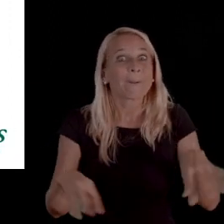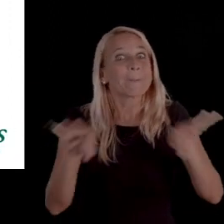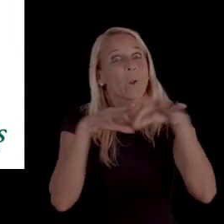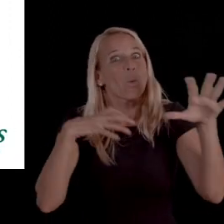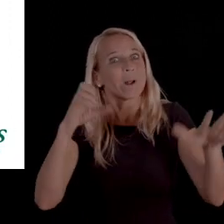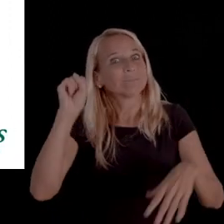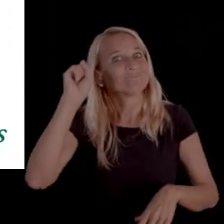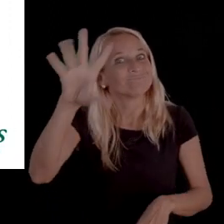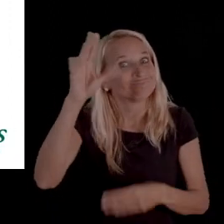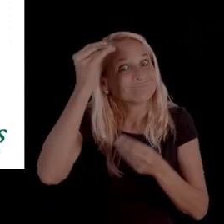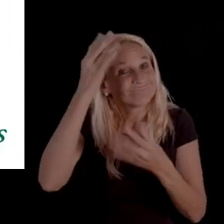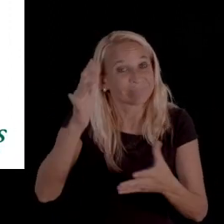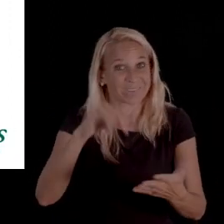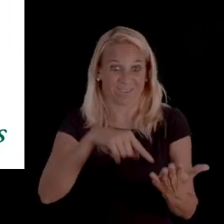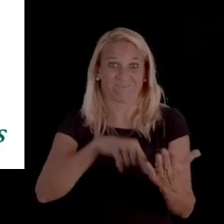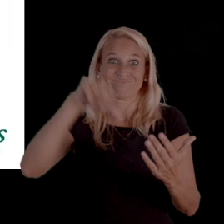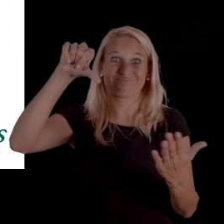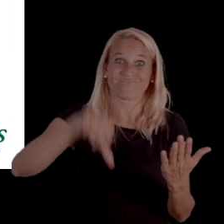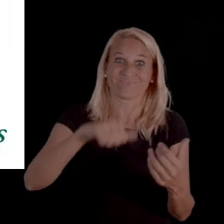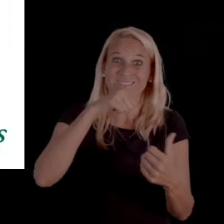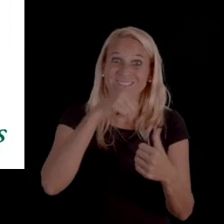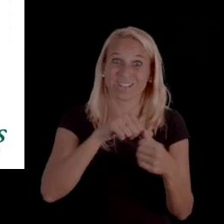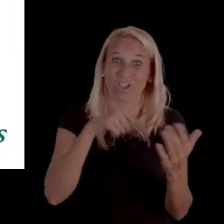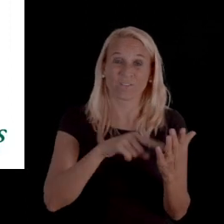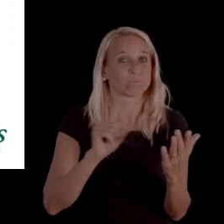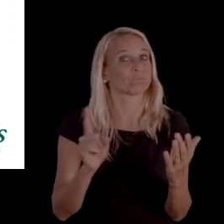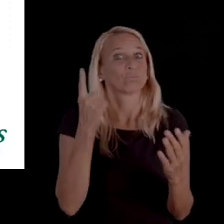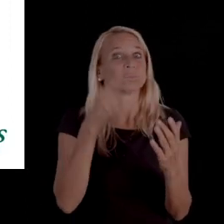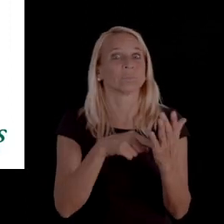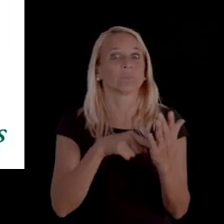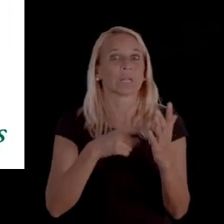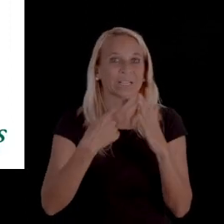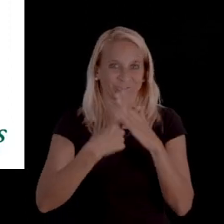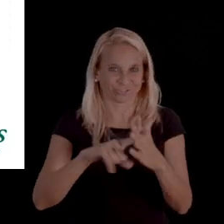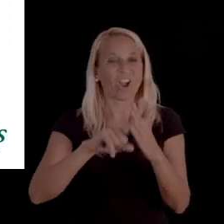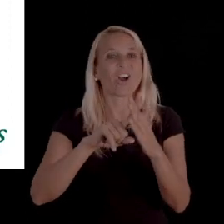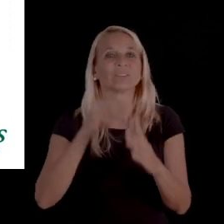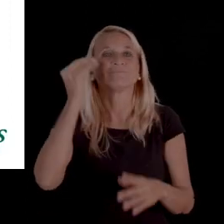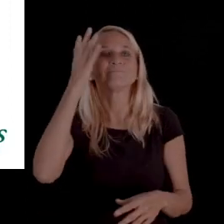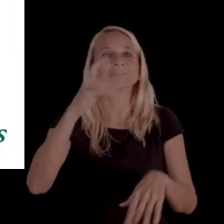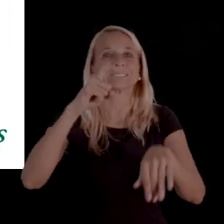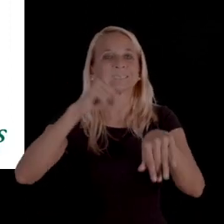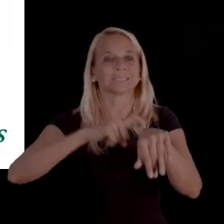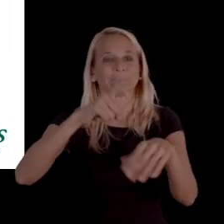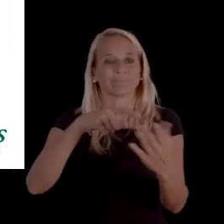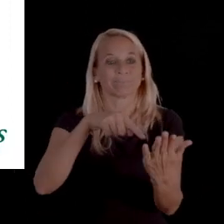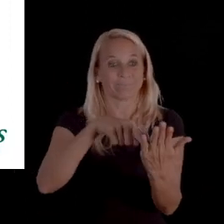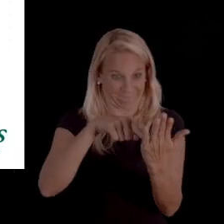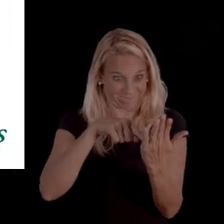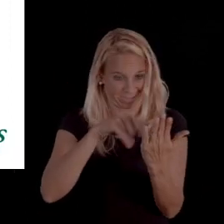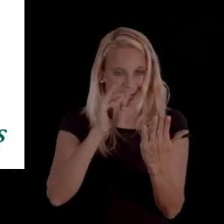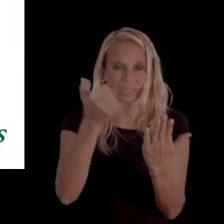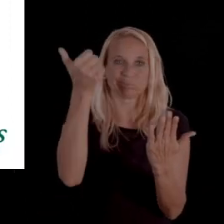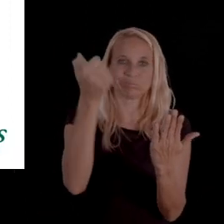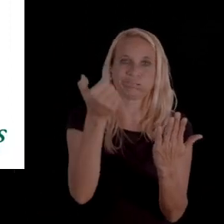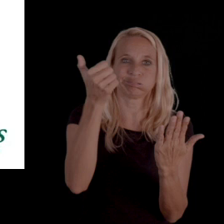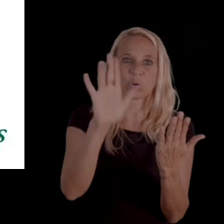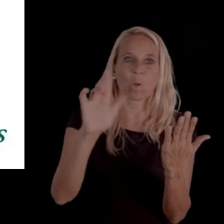But and important that we wanna mention within the denial notice is it does start the time clock for your appeal.